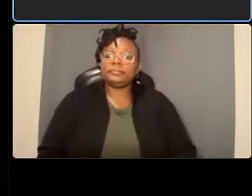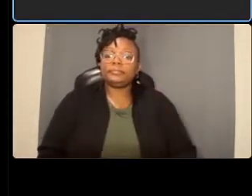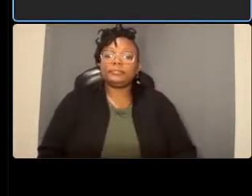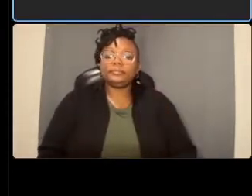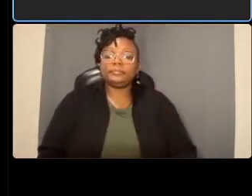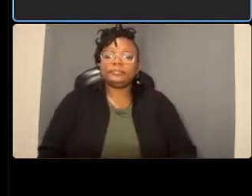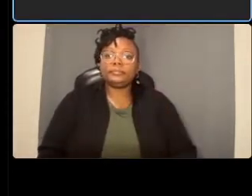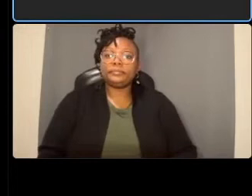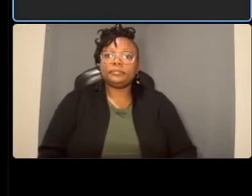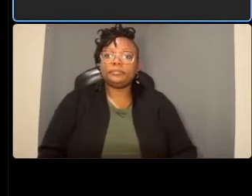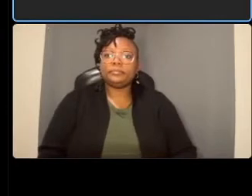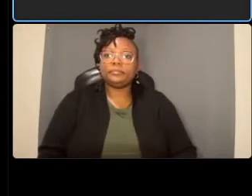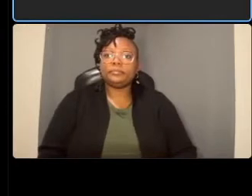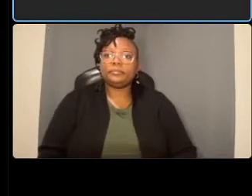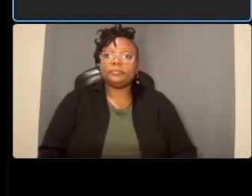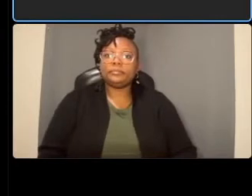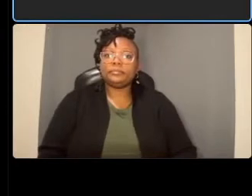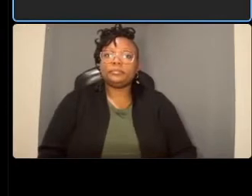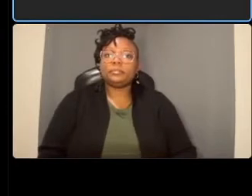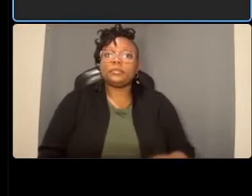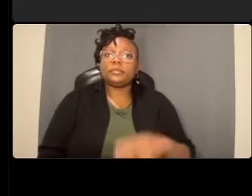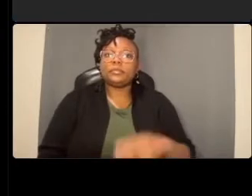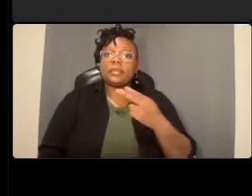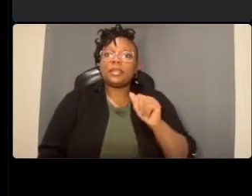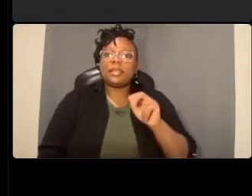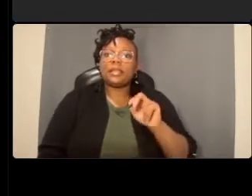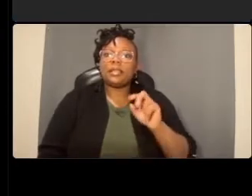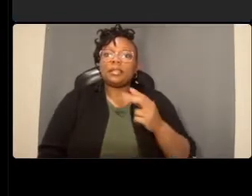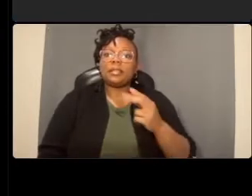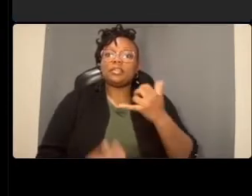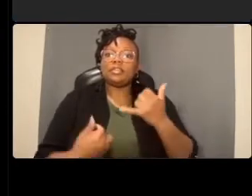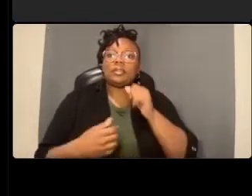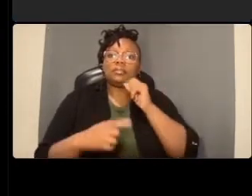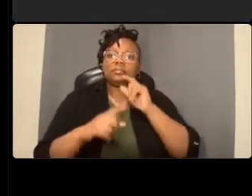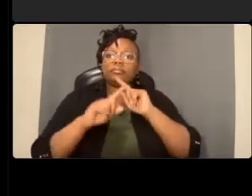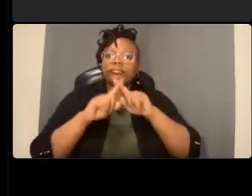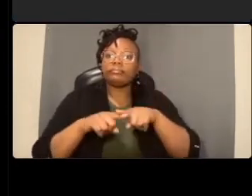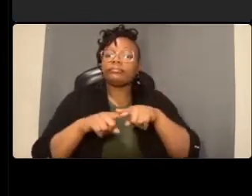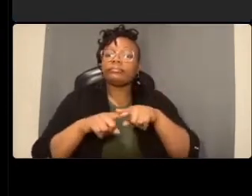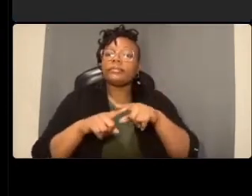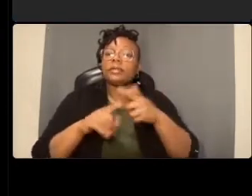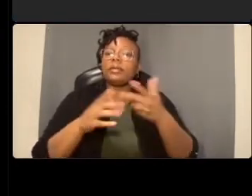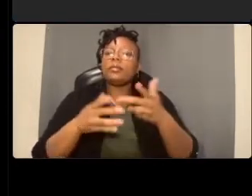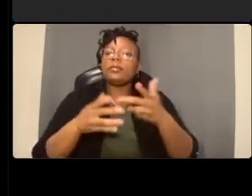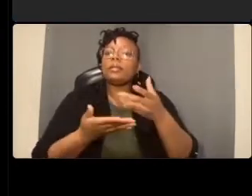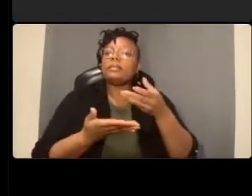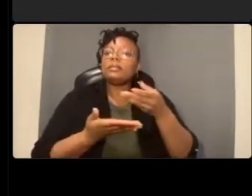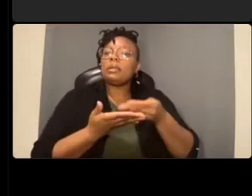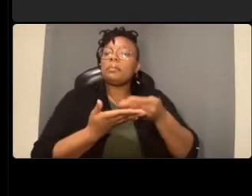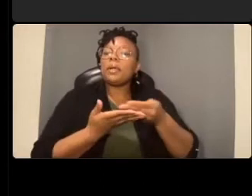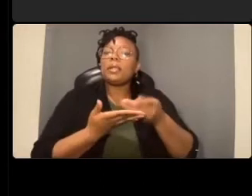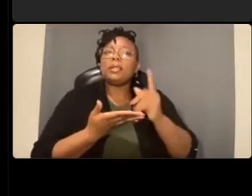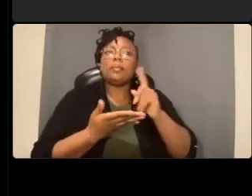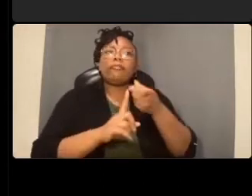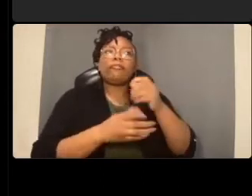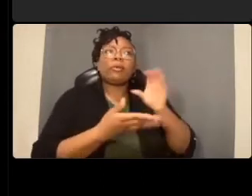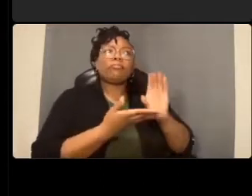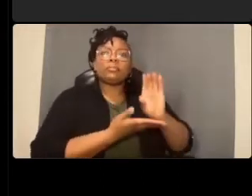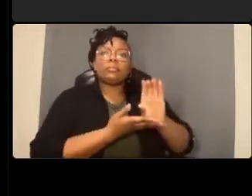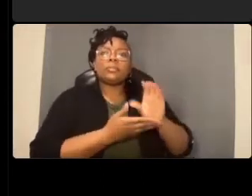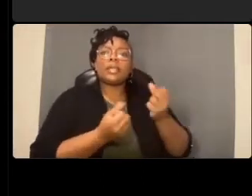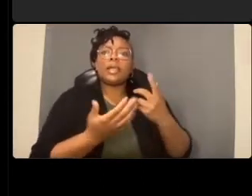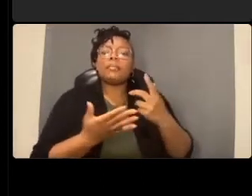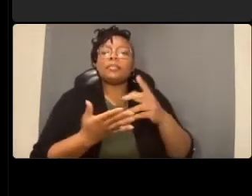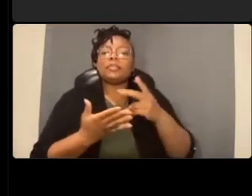hannah you're now muted what is the funding source and how much will this project cost uh the